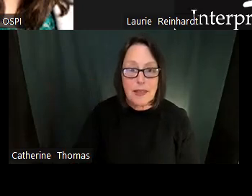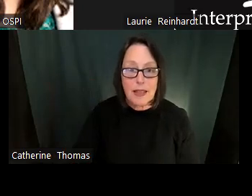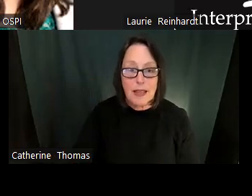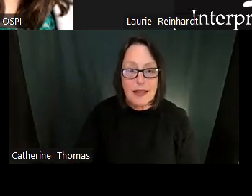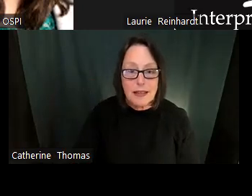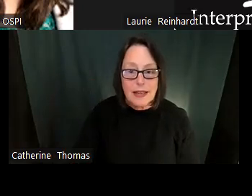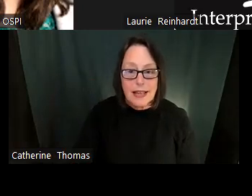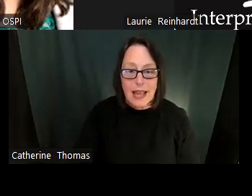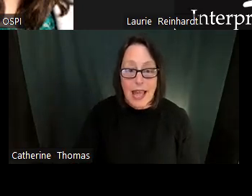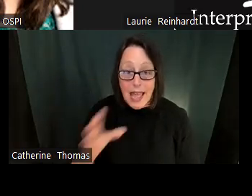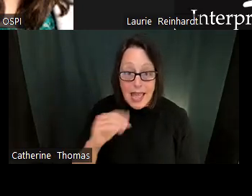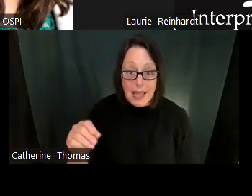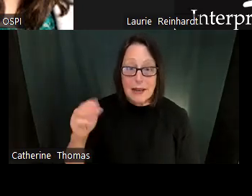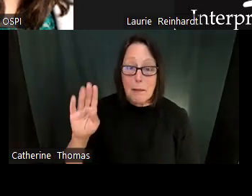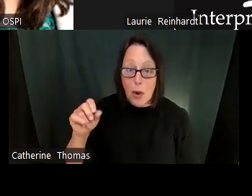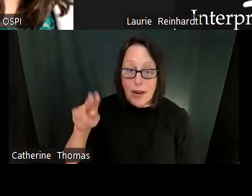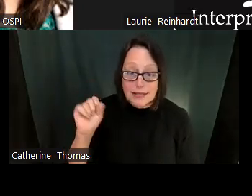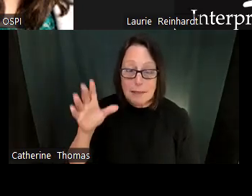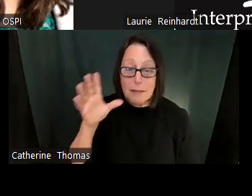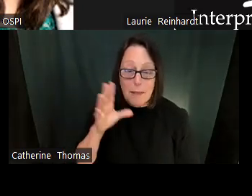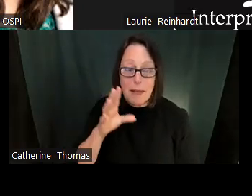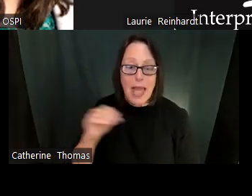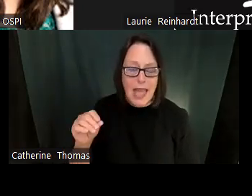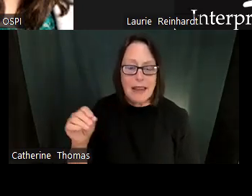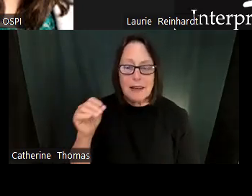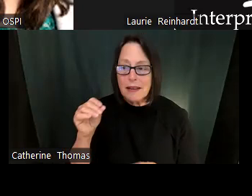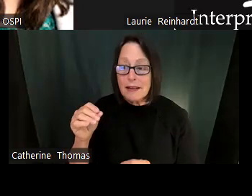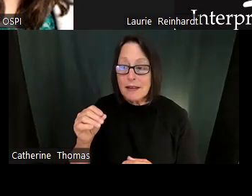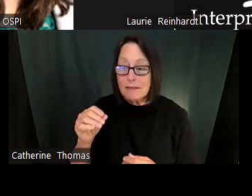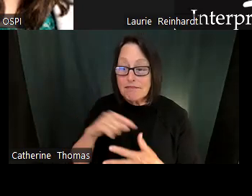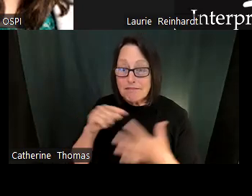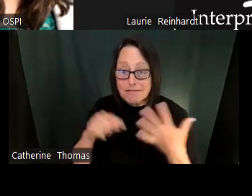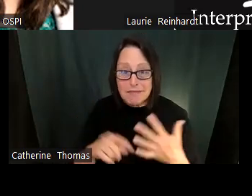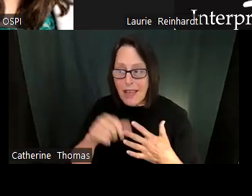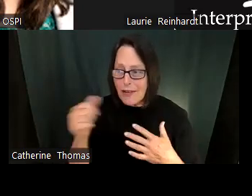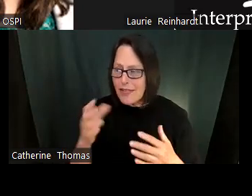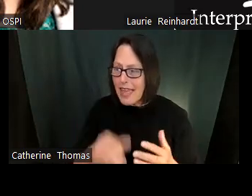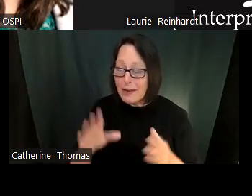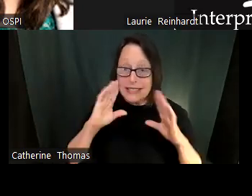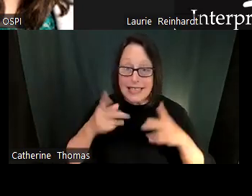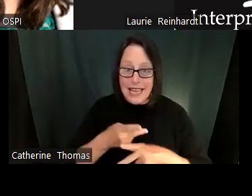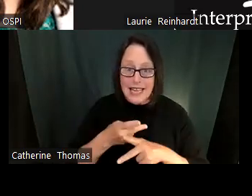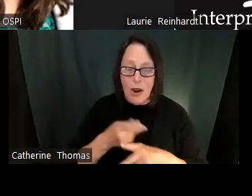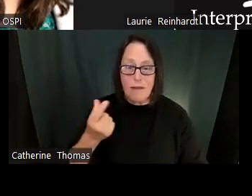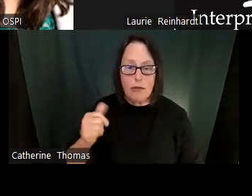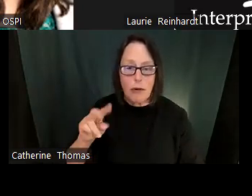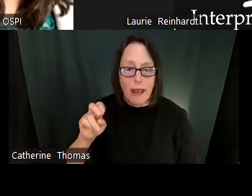Educators and business owners. Sister, sister-in-law. On cousin. Friend partner.